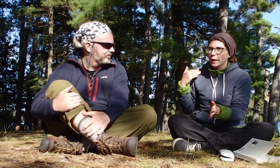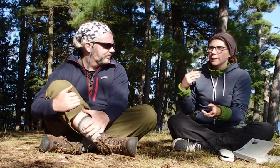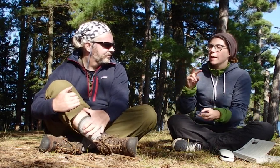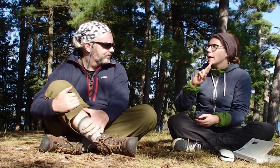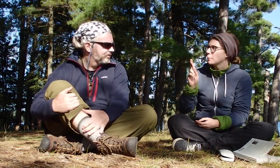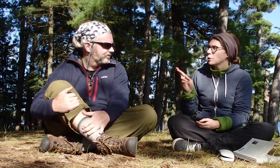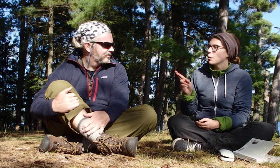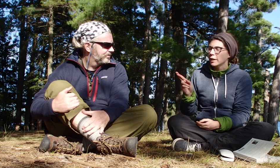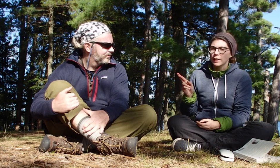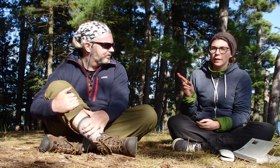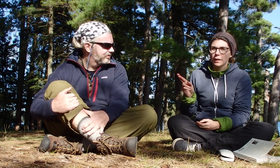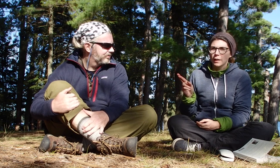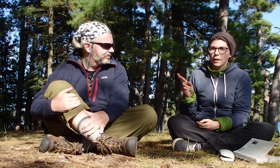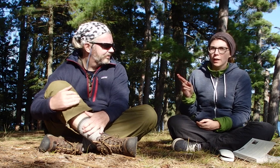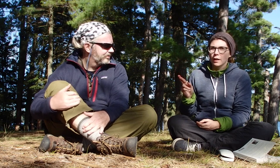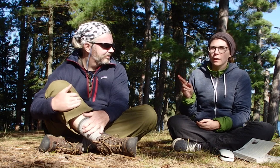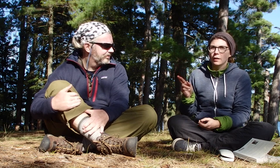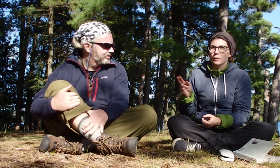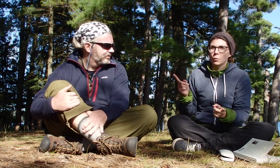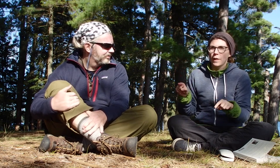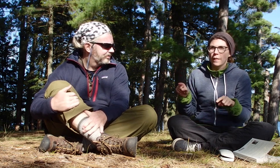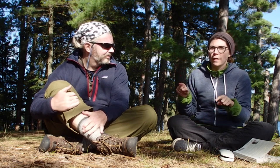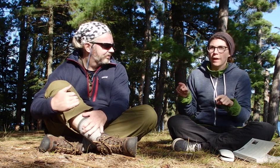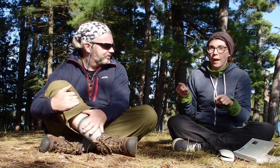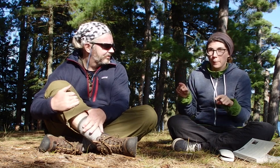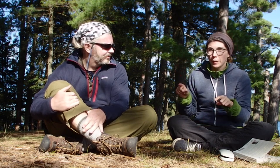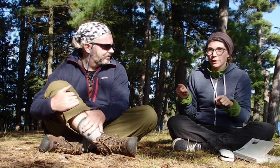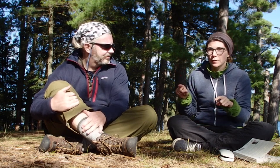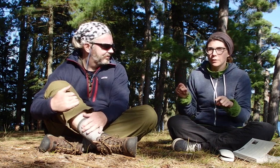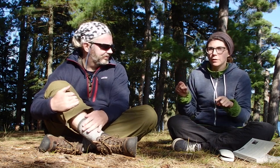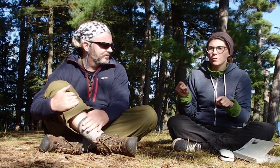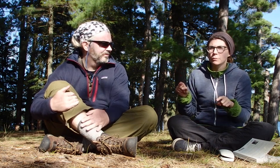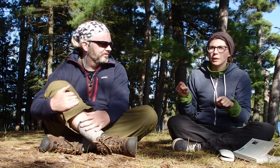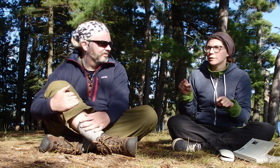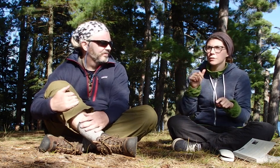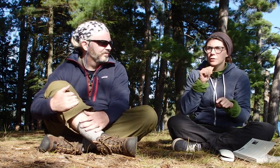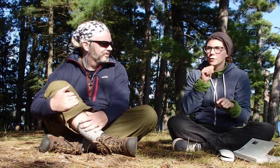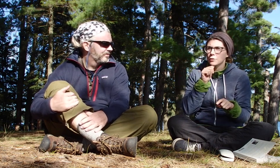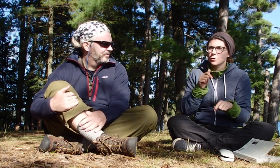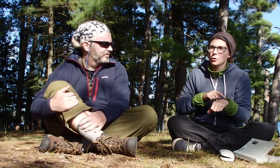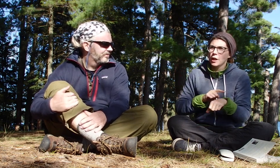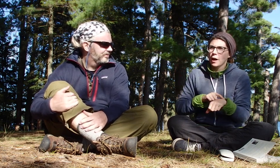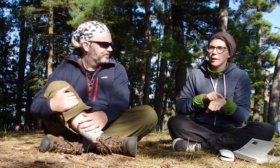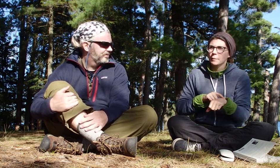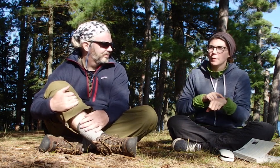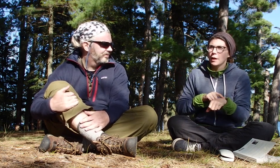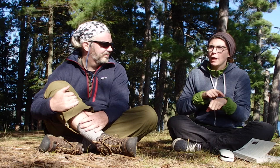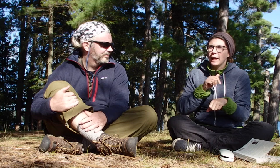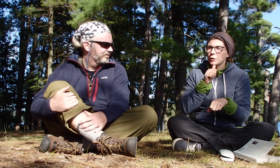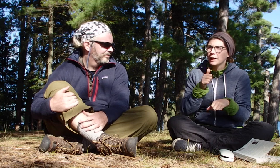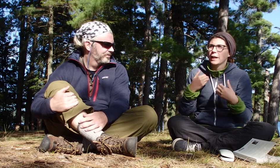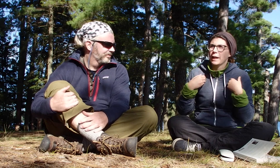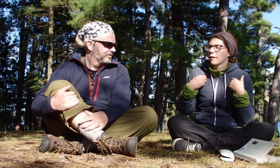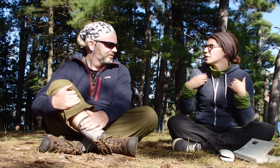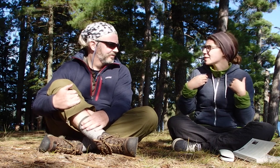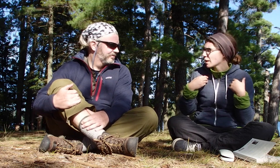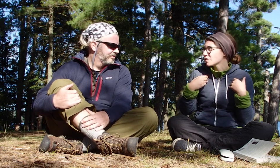them beforehand and be ready when they happen, because there's no time, and you can't have